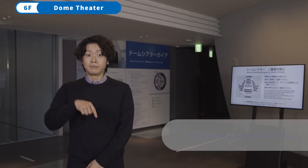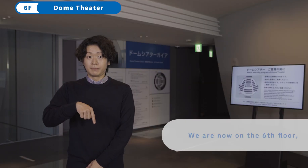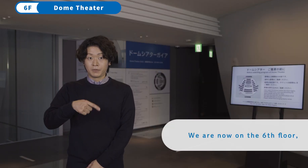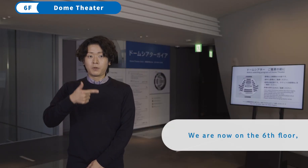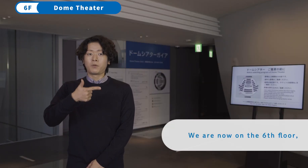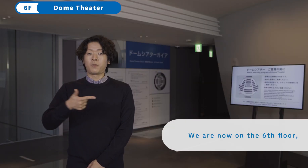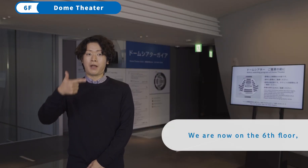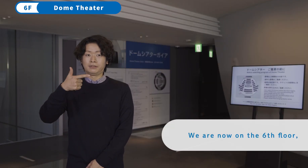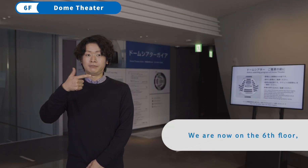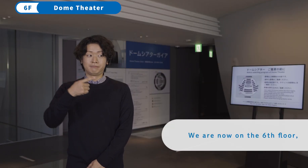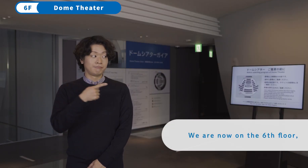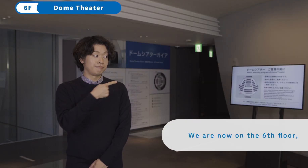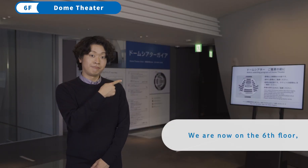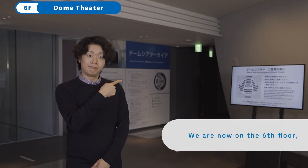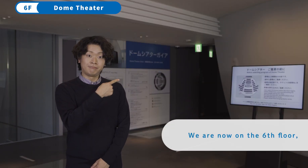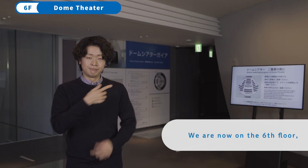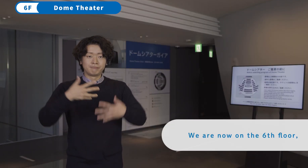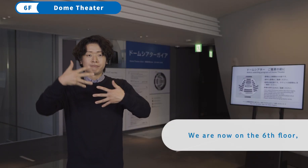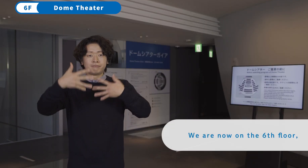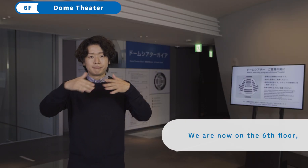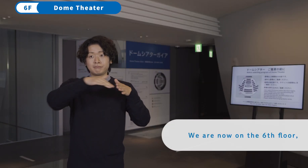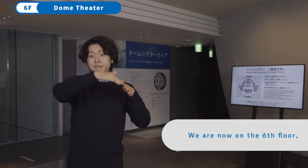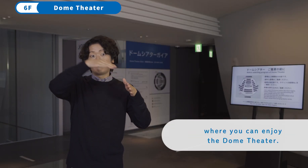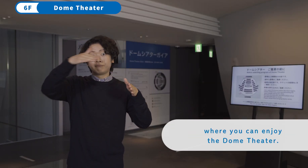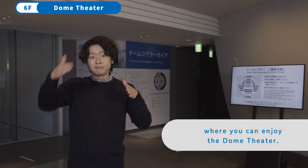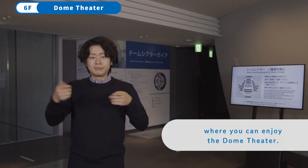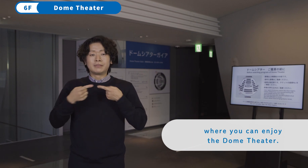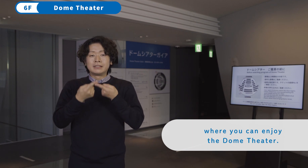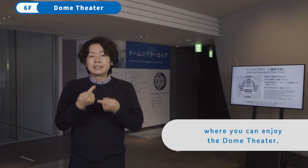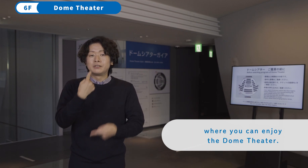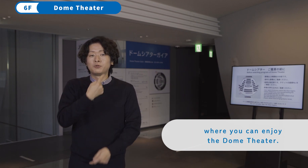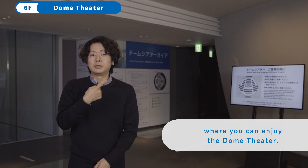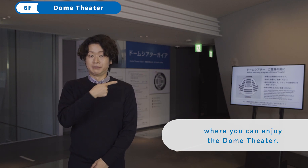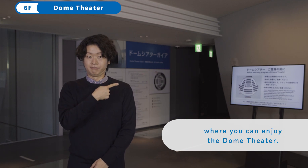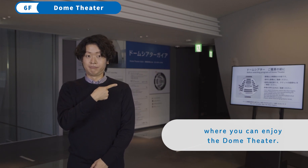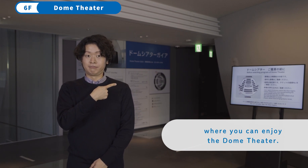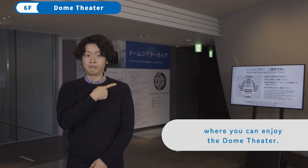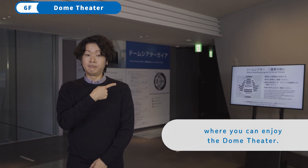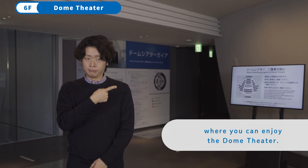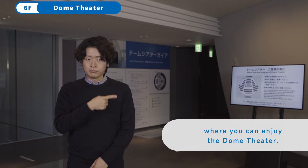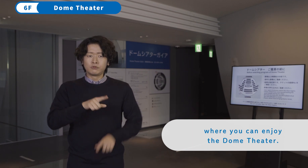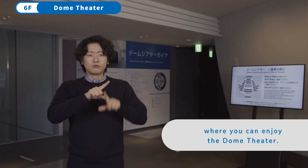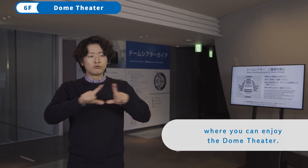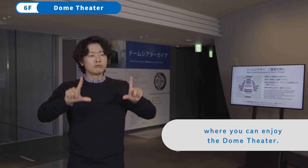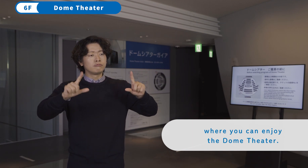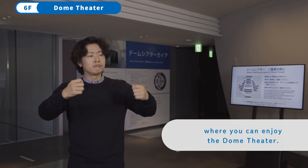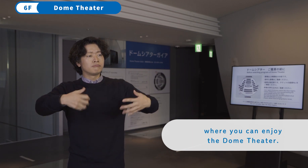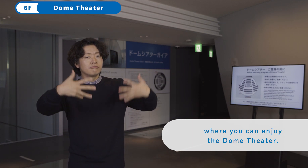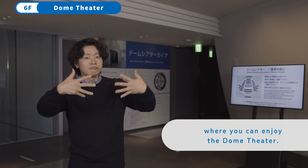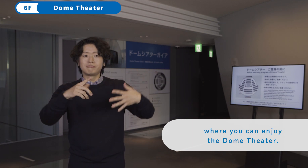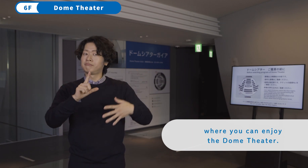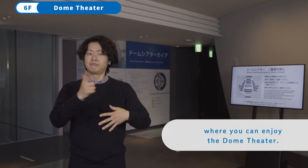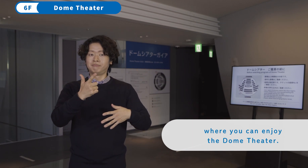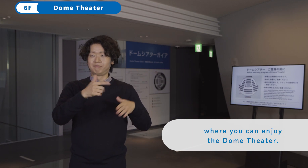We are now on the 6th floor, where you can enjoy the Dome Theater.